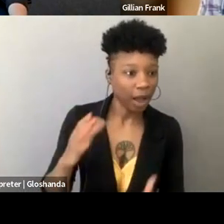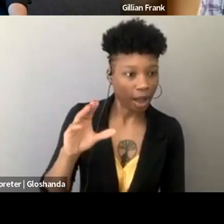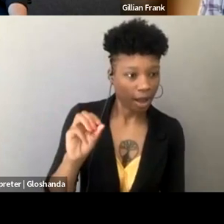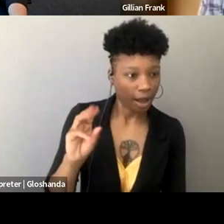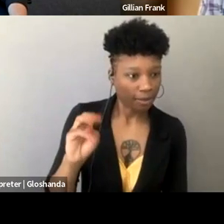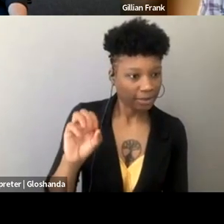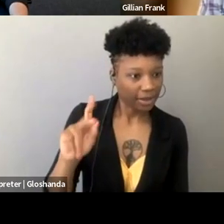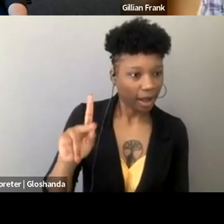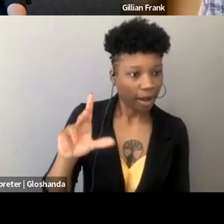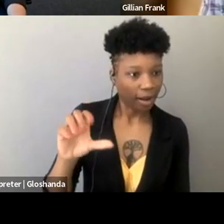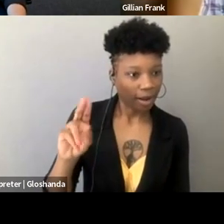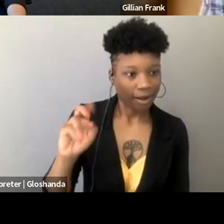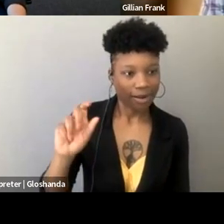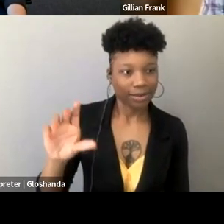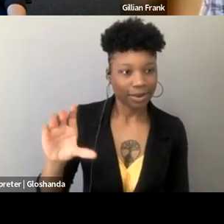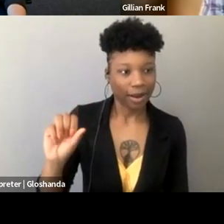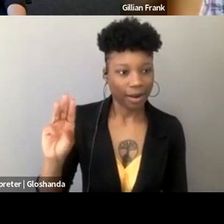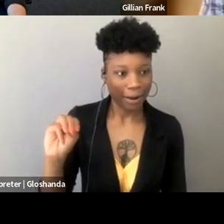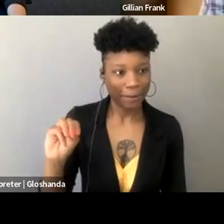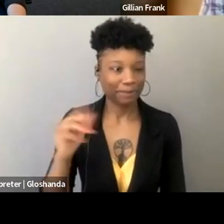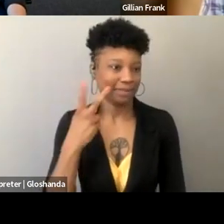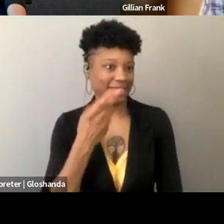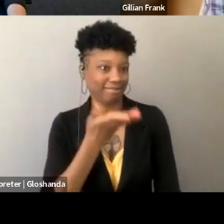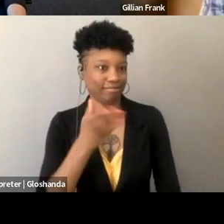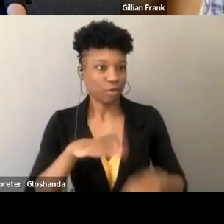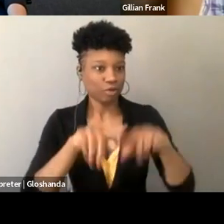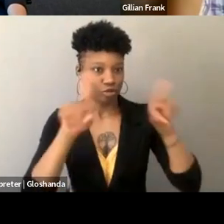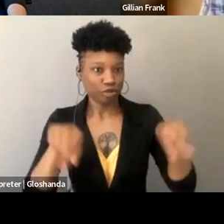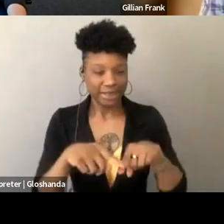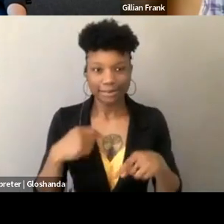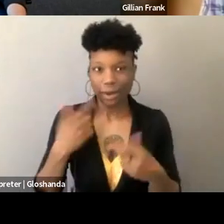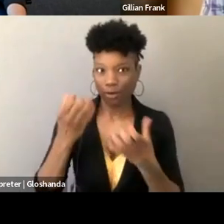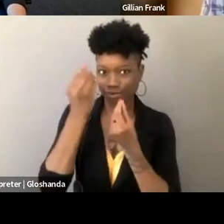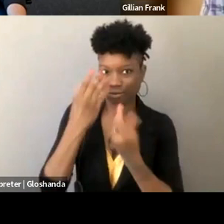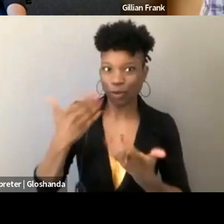you can find it there. One thing that I wanna highlight is we have an incredible advisory committee,